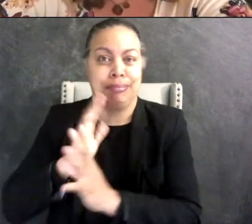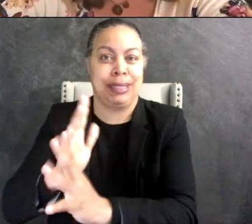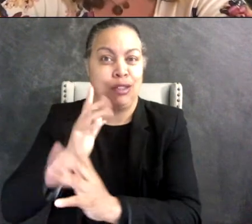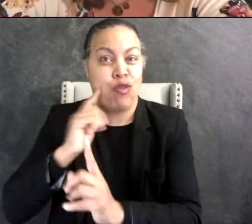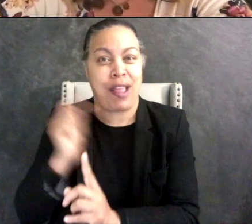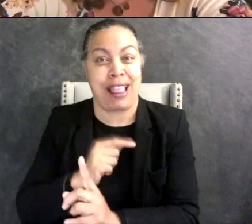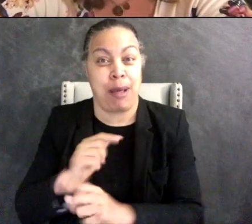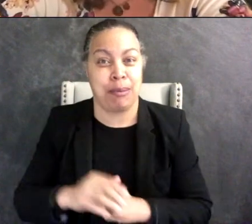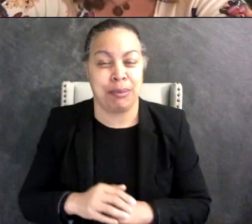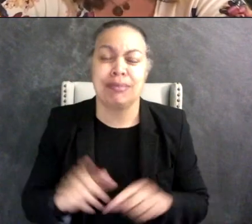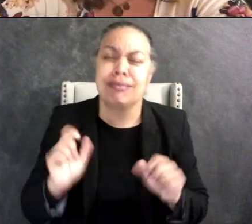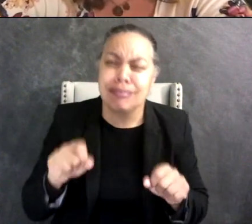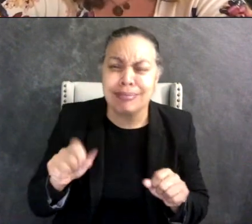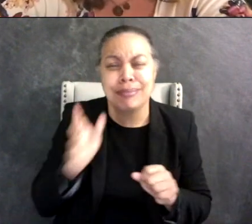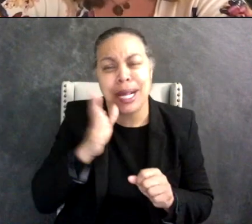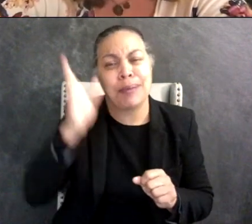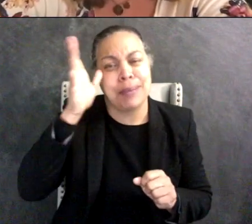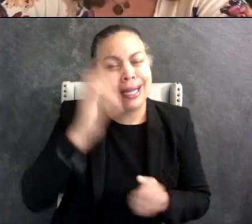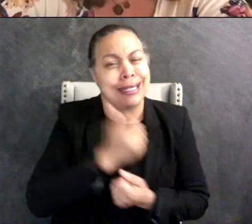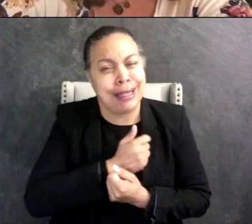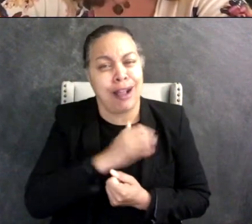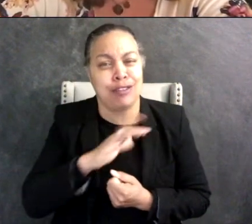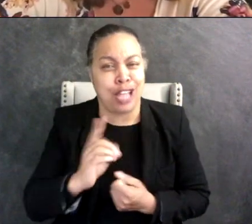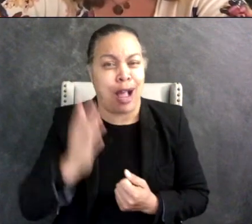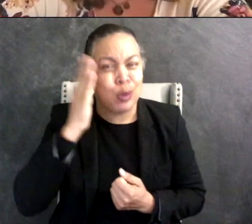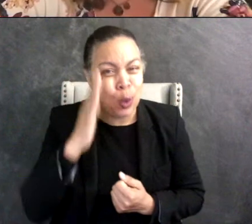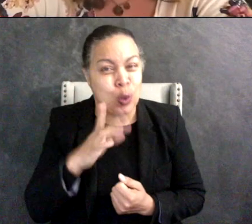your child you love your child, you know your child, but you are not your child and I just